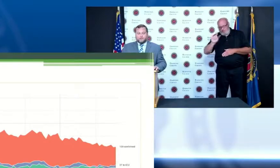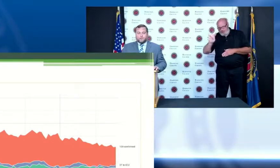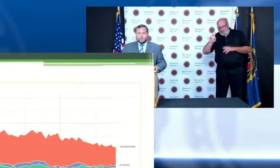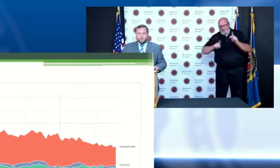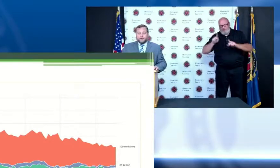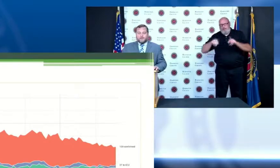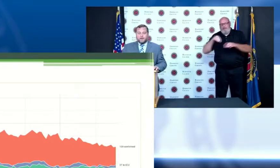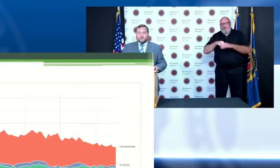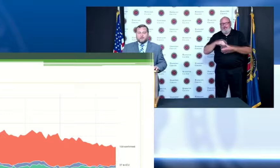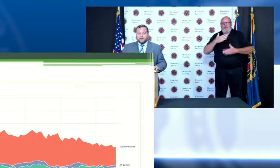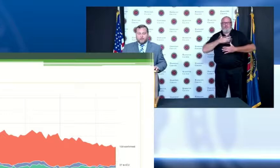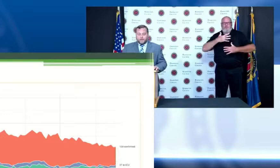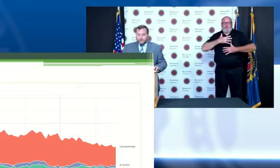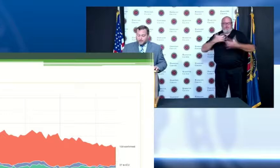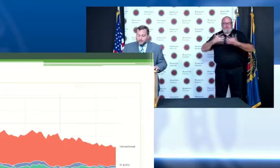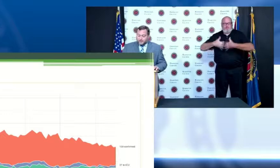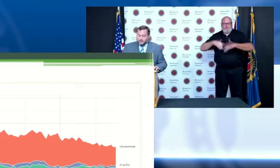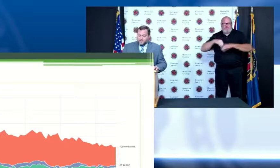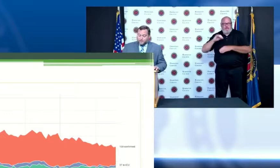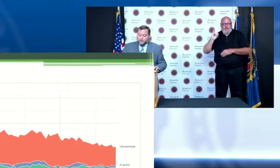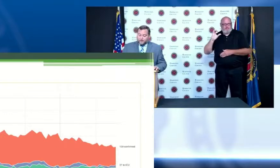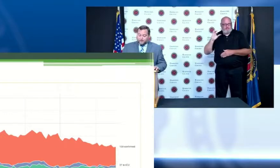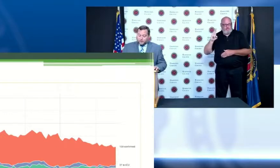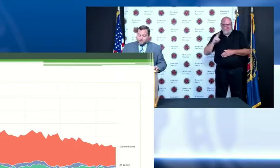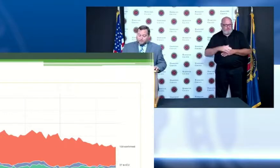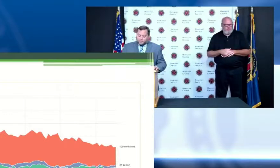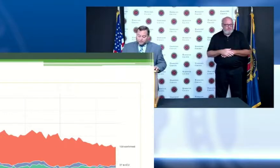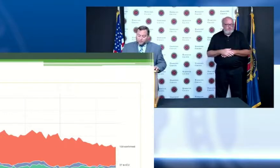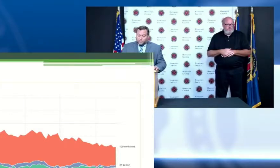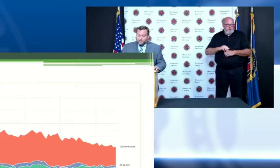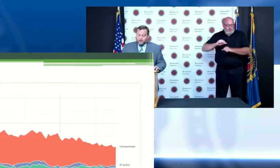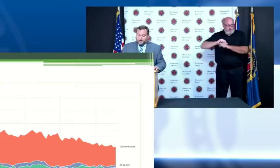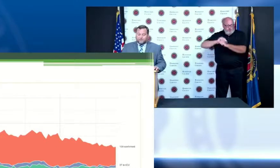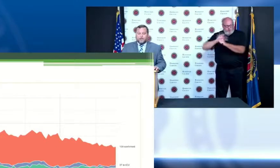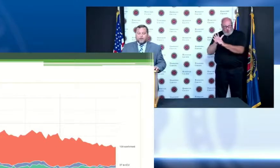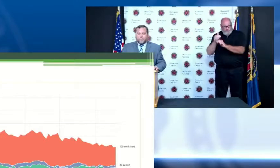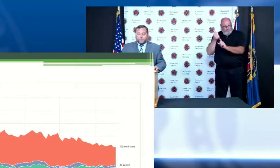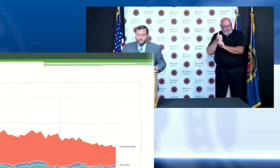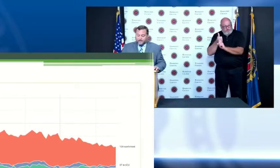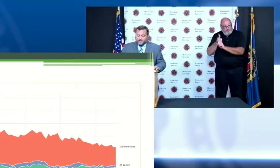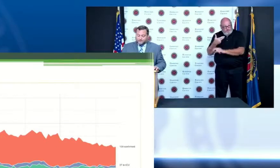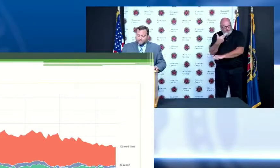been proven time and time again to keep our our community healthy and out of the hospital